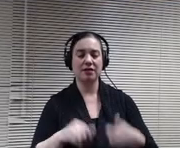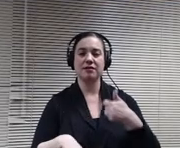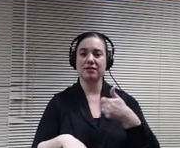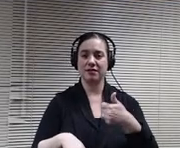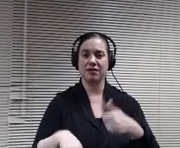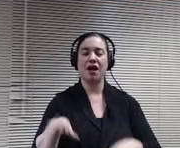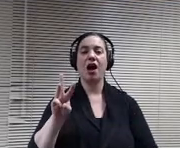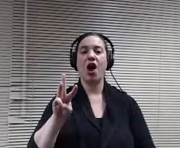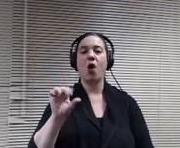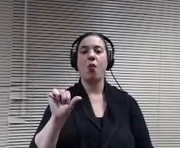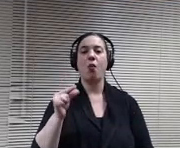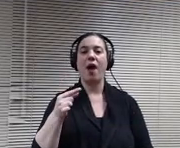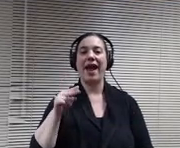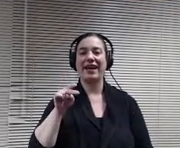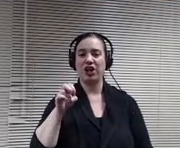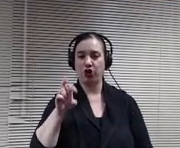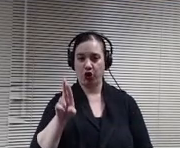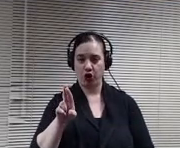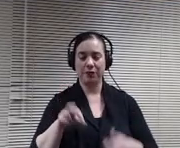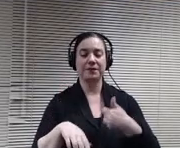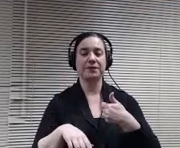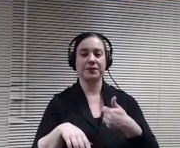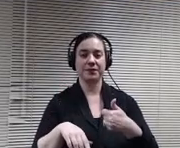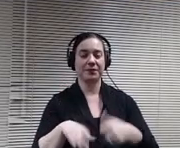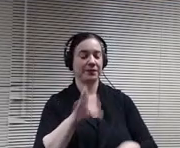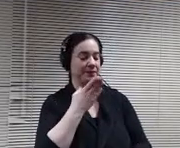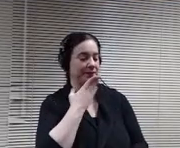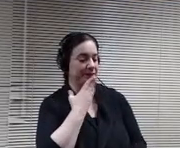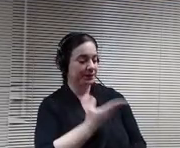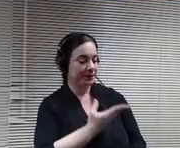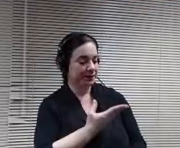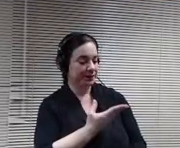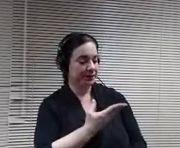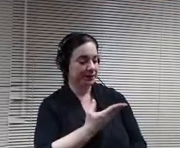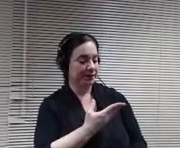Hi, thank you with seven eyes. The motion carries our